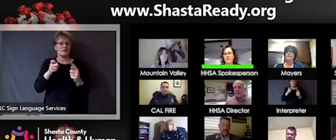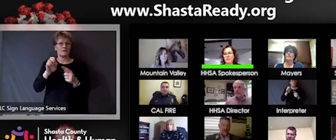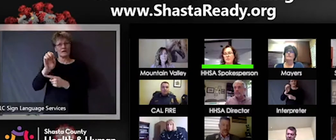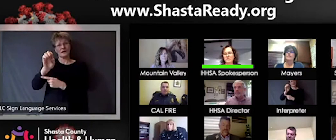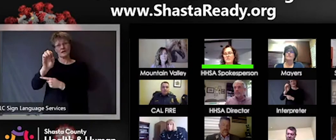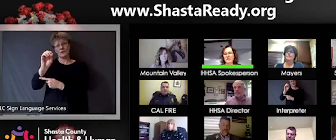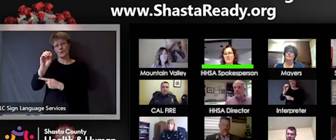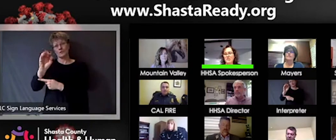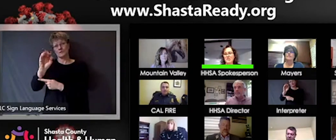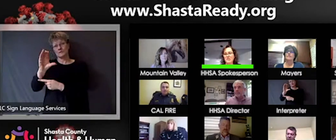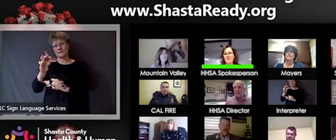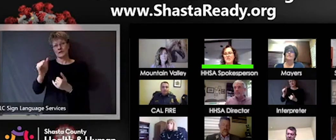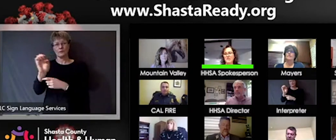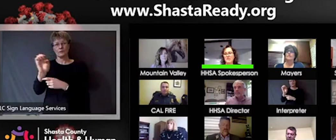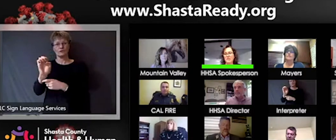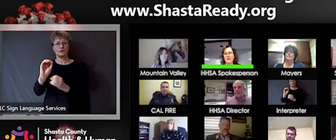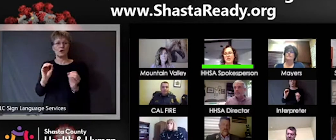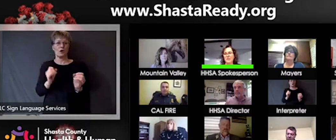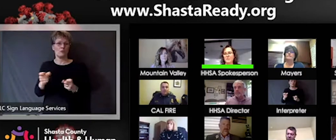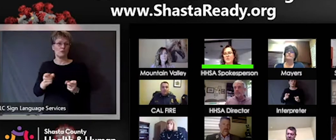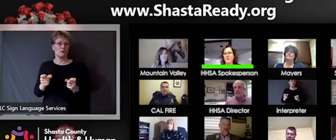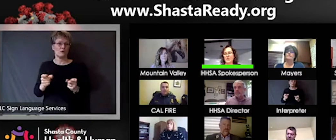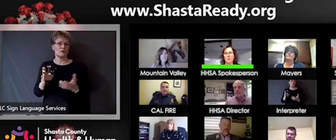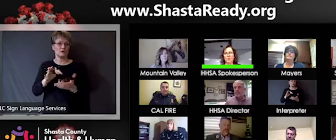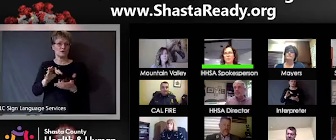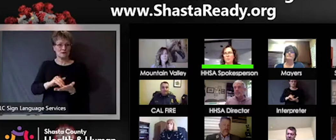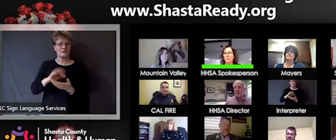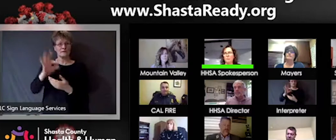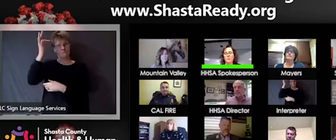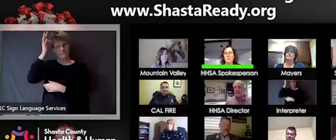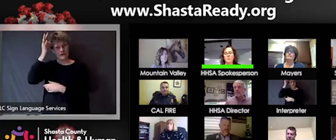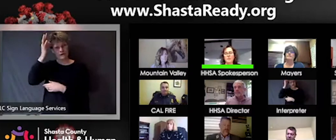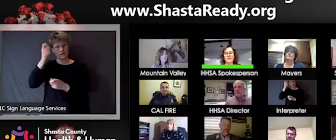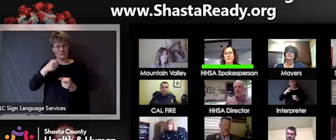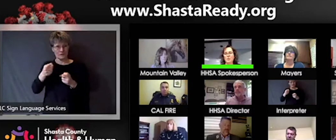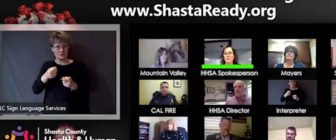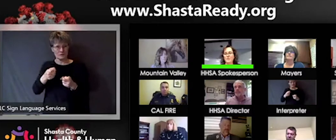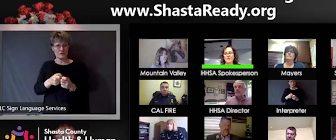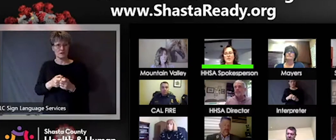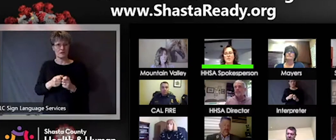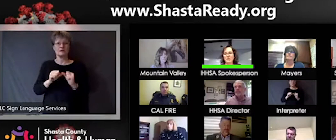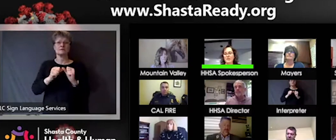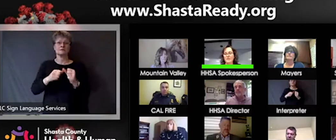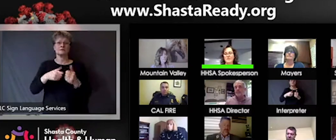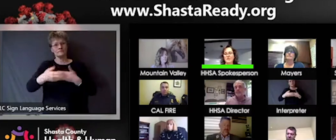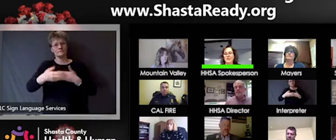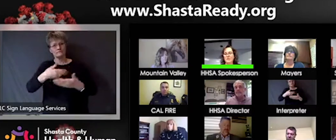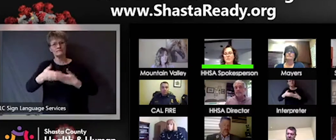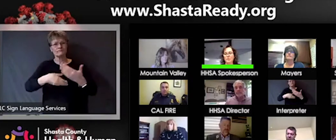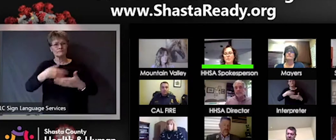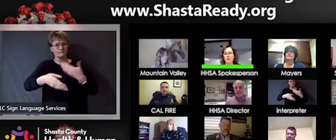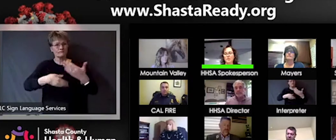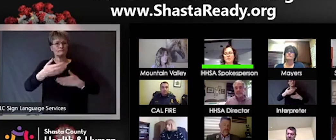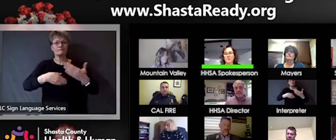Federal Medical Station is still moving forward very quickly. There's a large